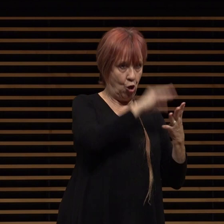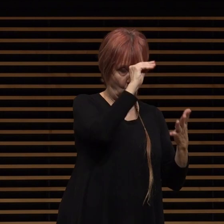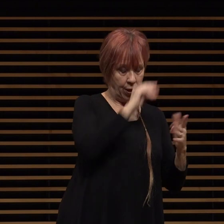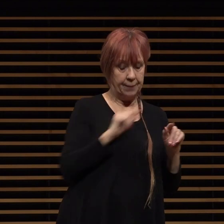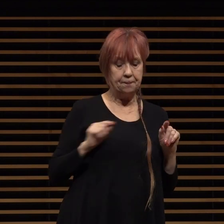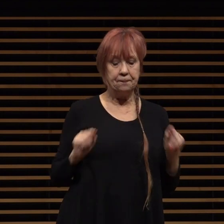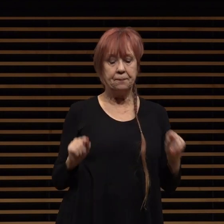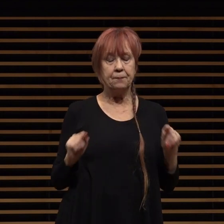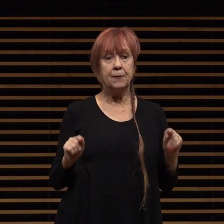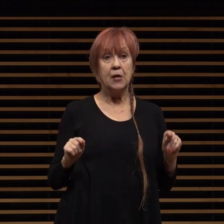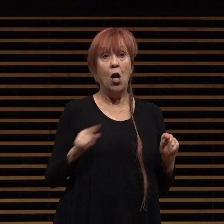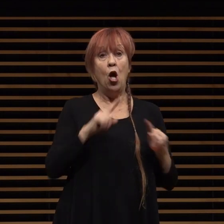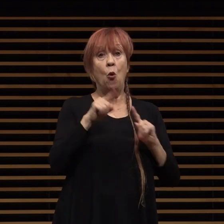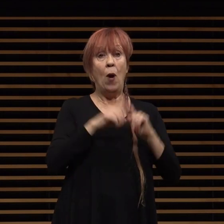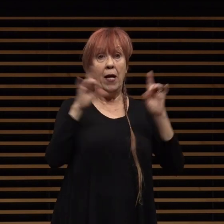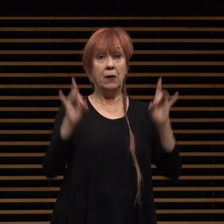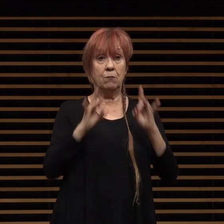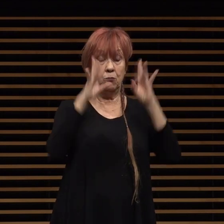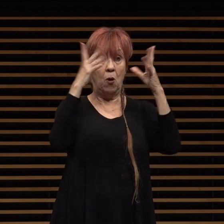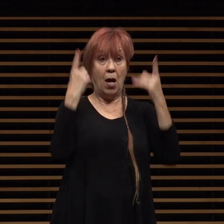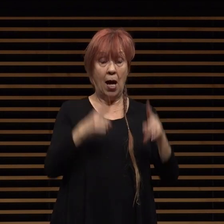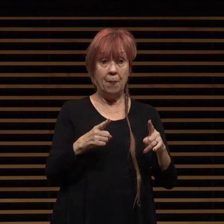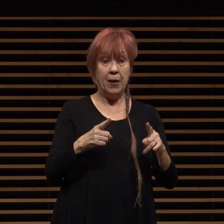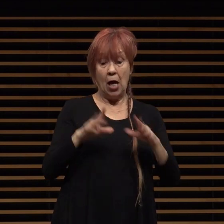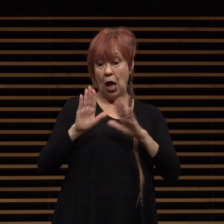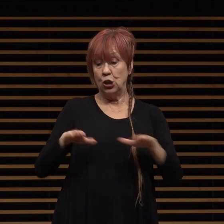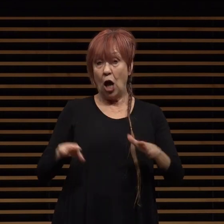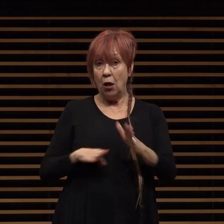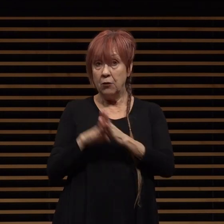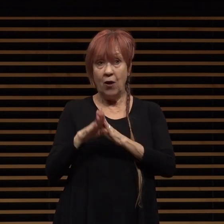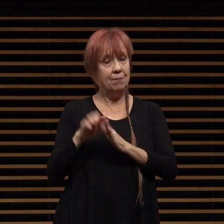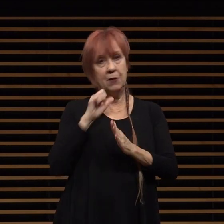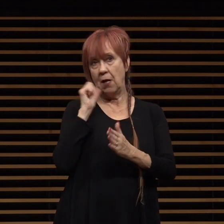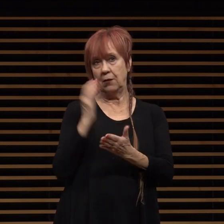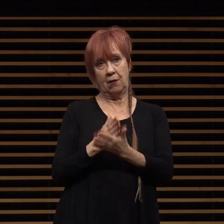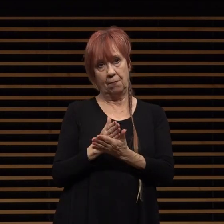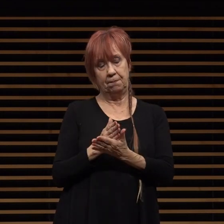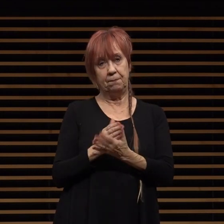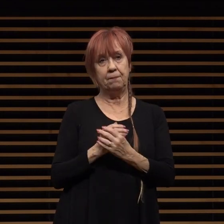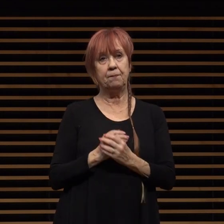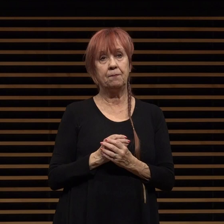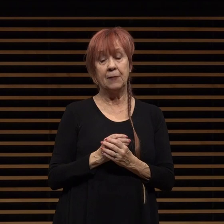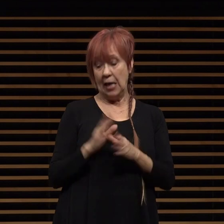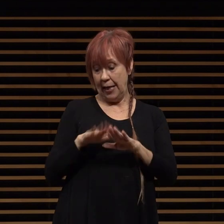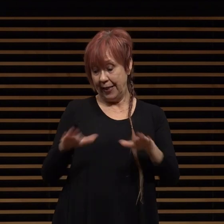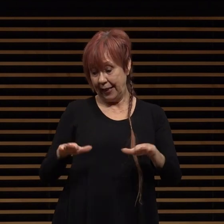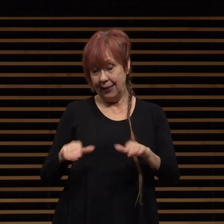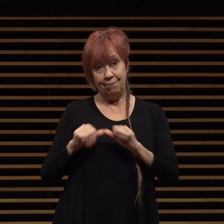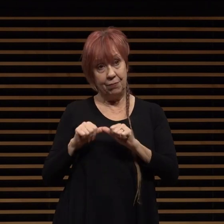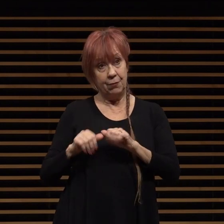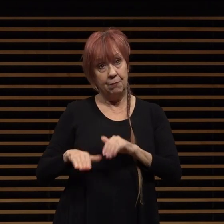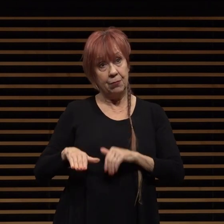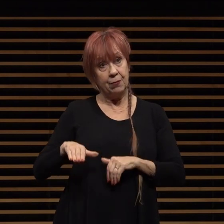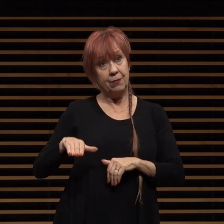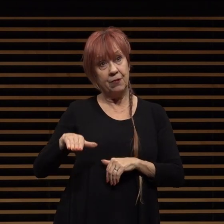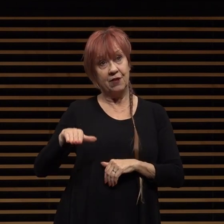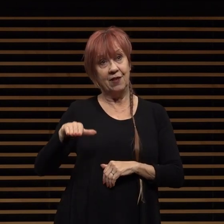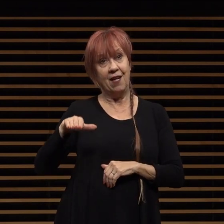when a crisis occurs child development doesn't stop